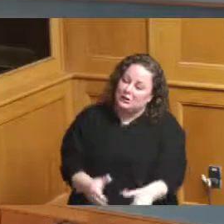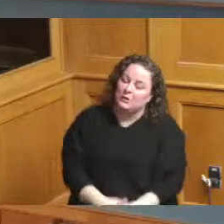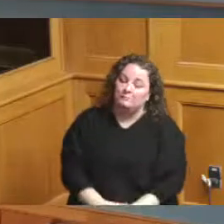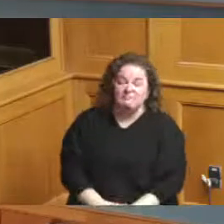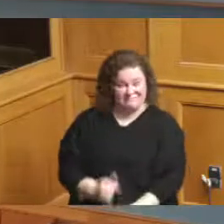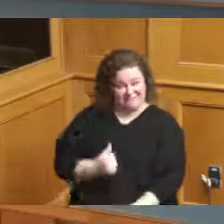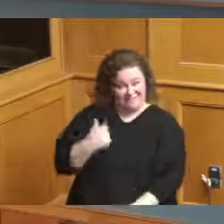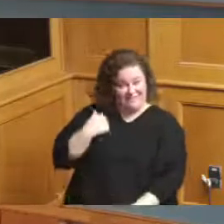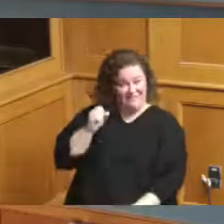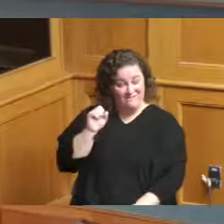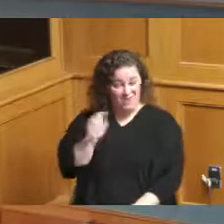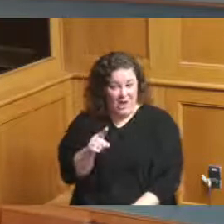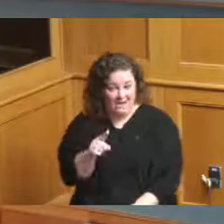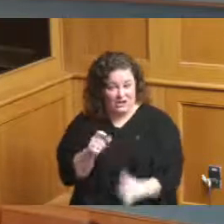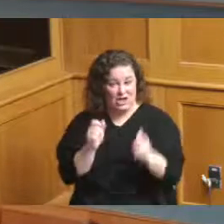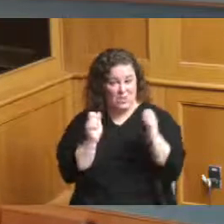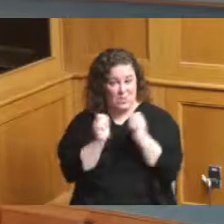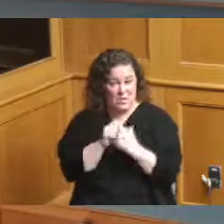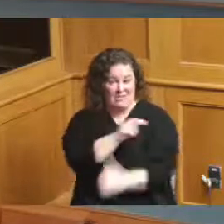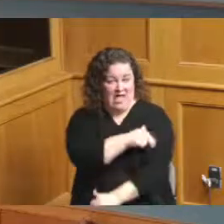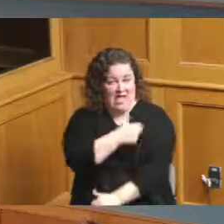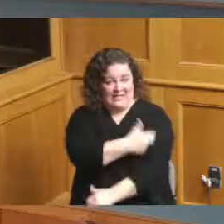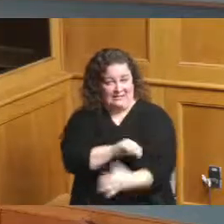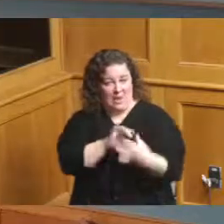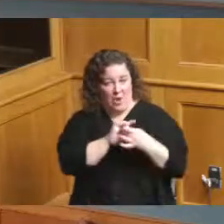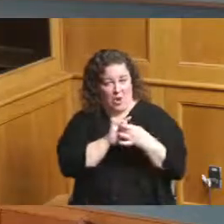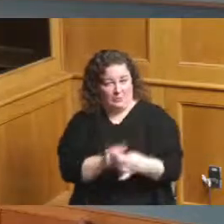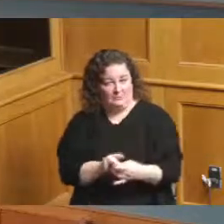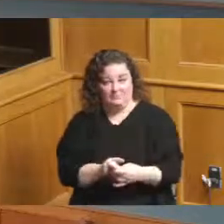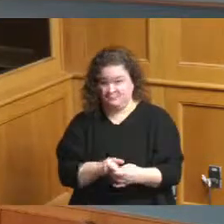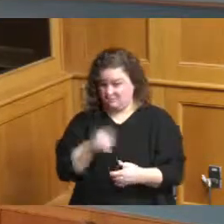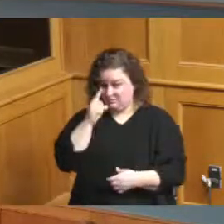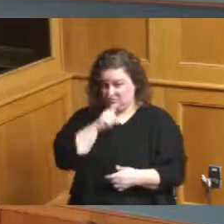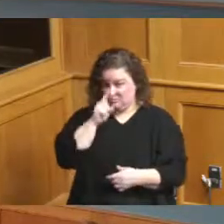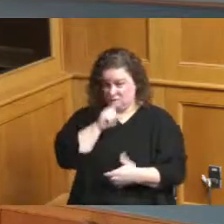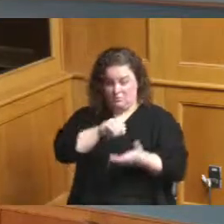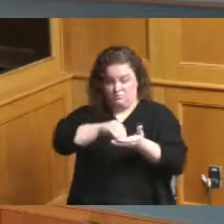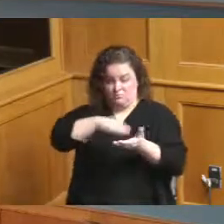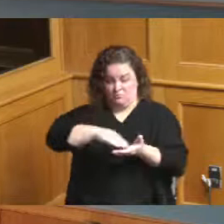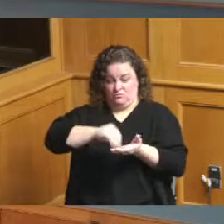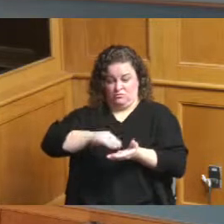to hospitalizations is there a way we can break down the demographics of the hospitalizations